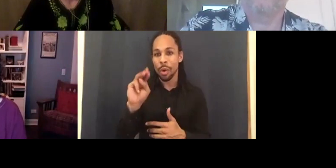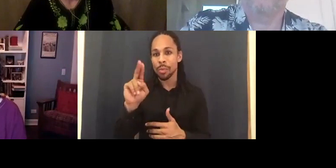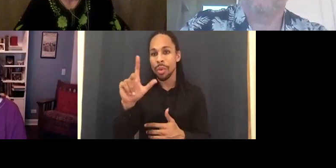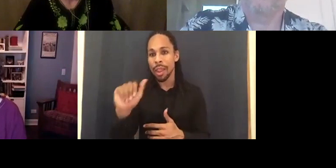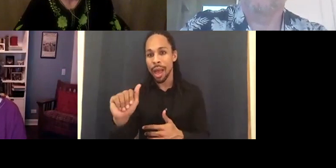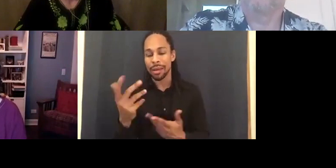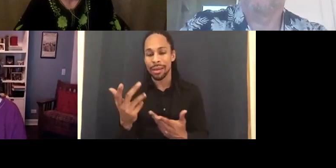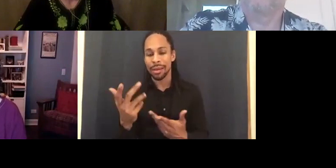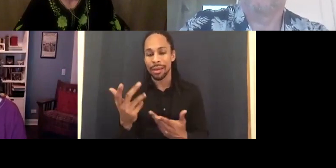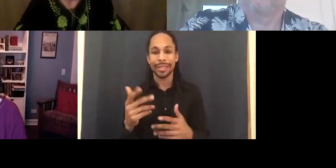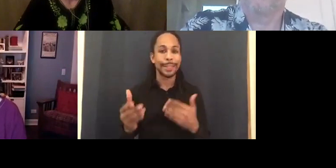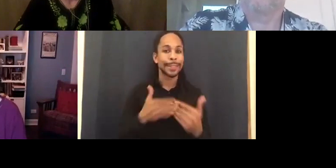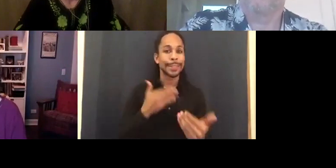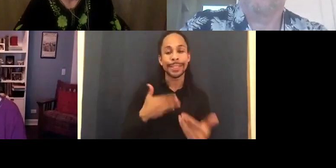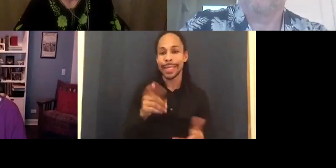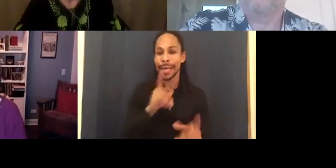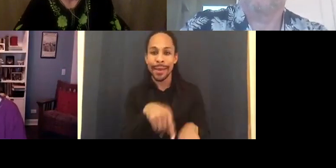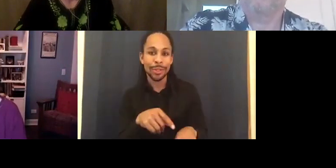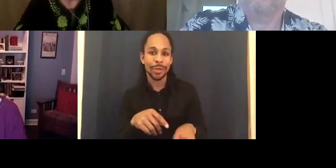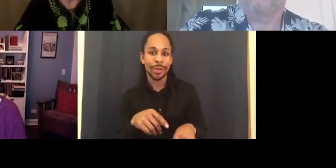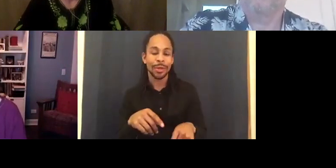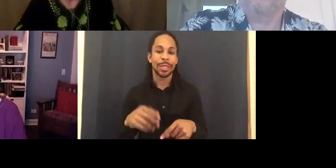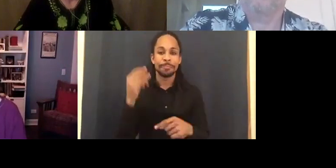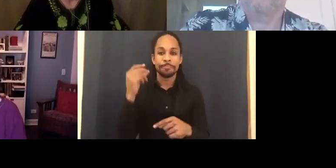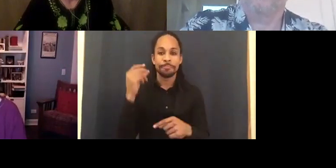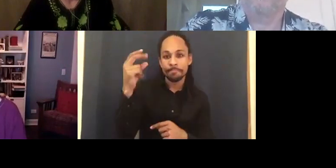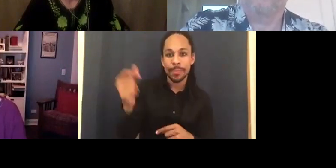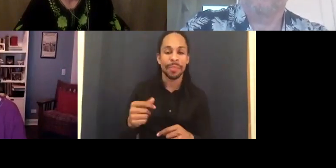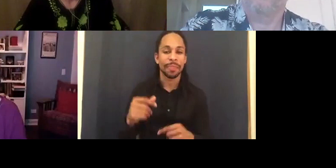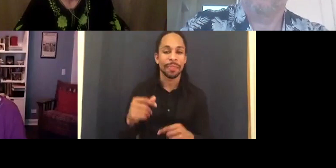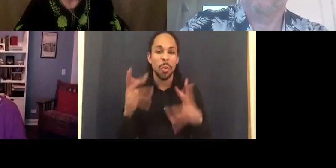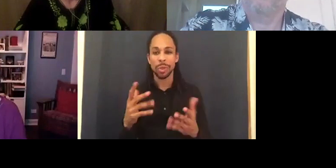So they don't like to take chances. You have to be really blazen, and